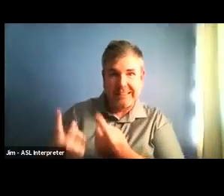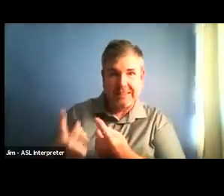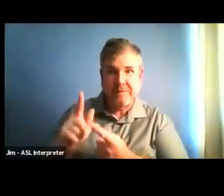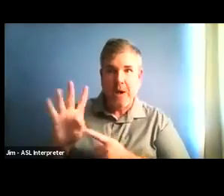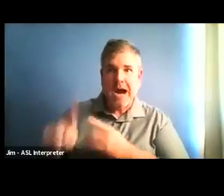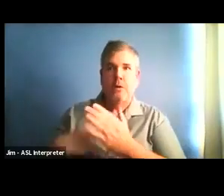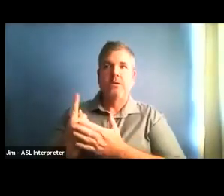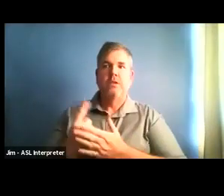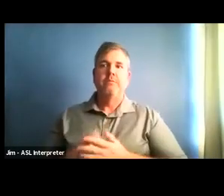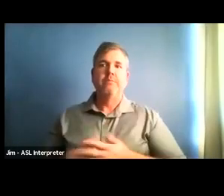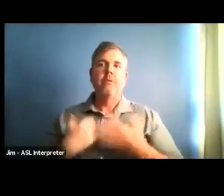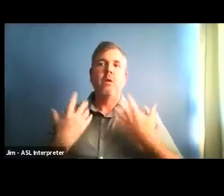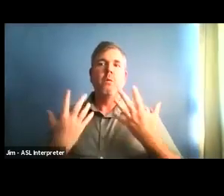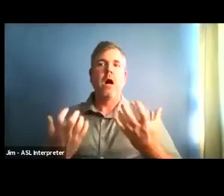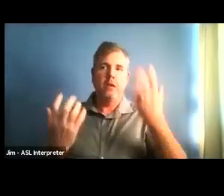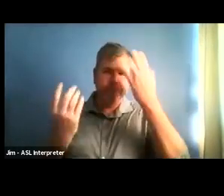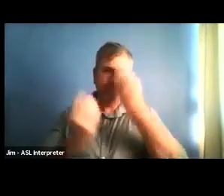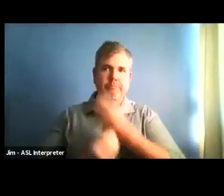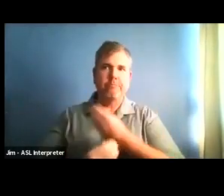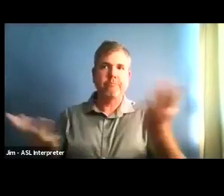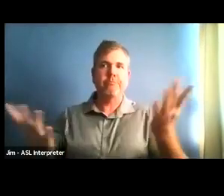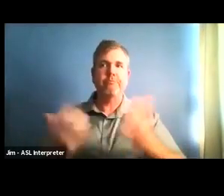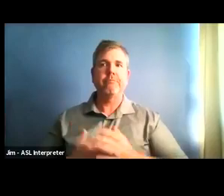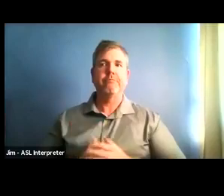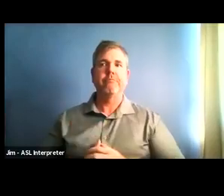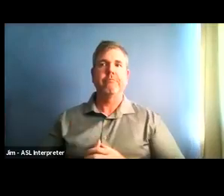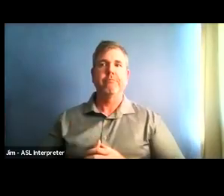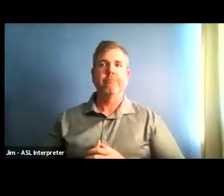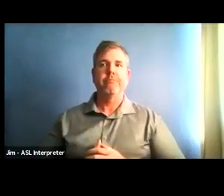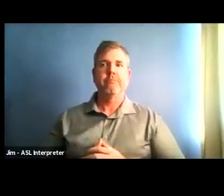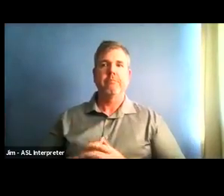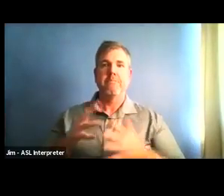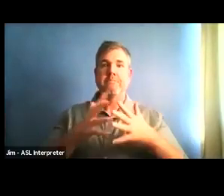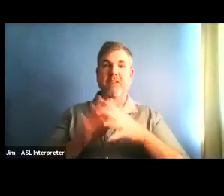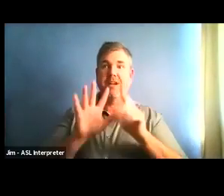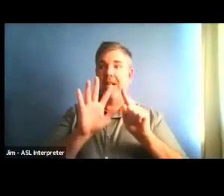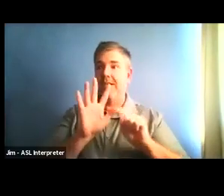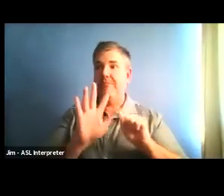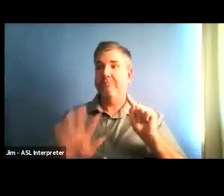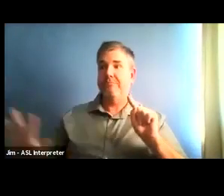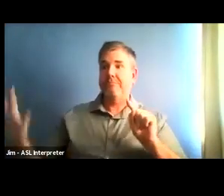We have now surpassed two hundred thousand deaths due to covid-19 this week.